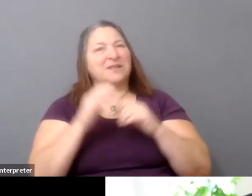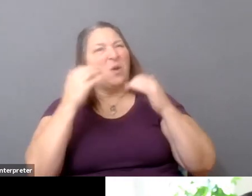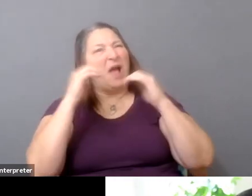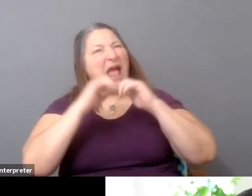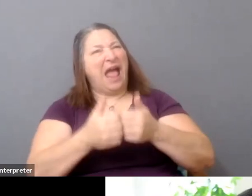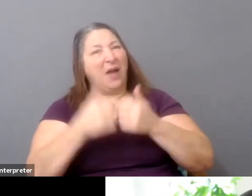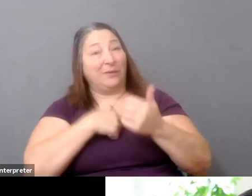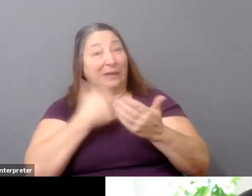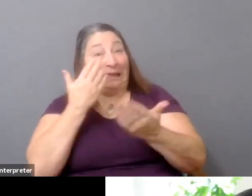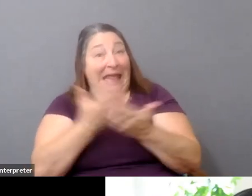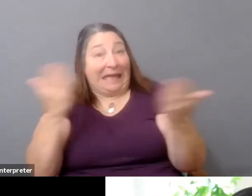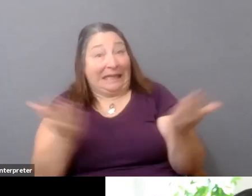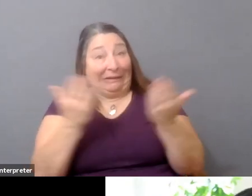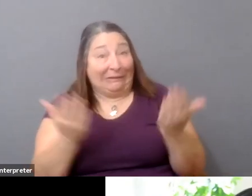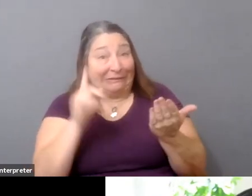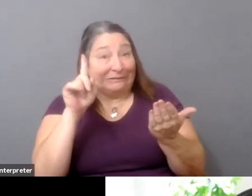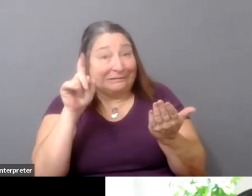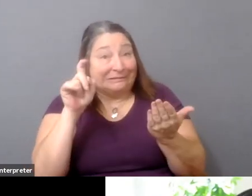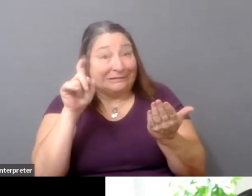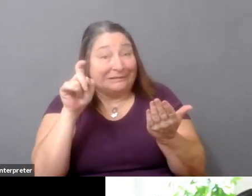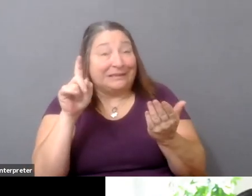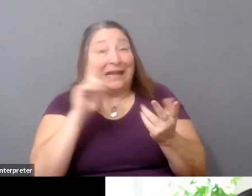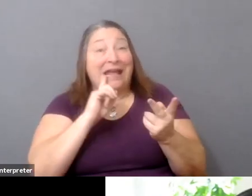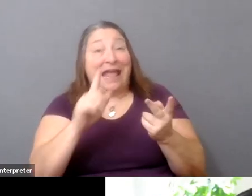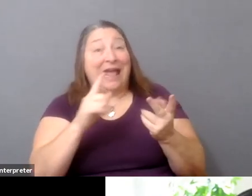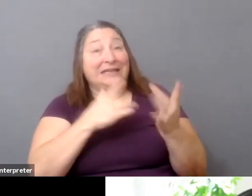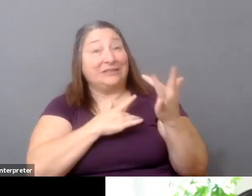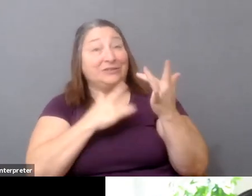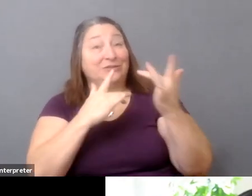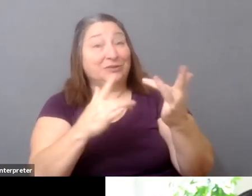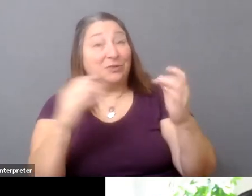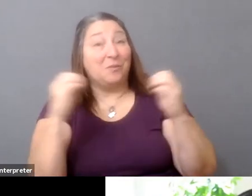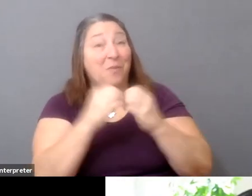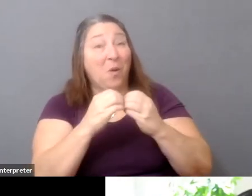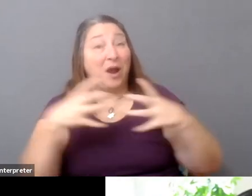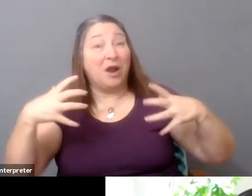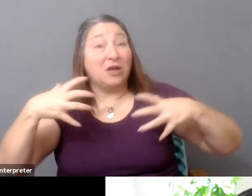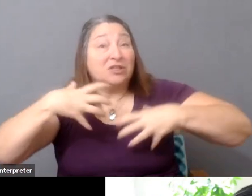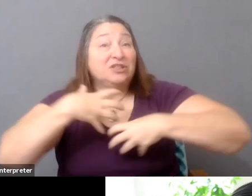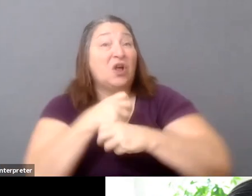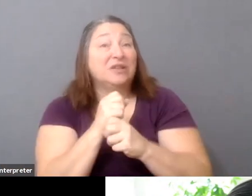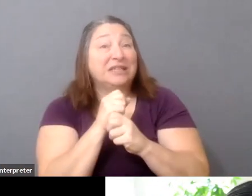And is the trend towards more consolidation, in fact? Wow.